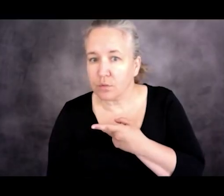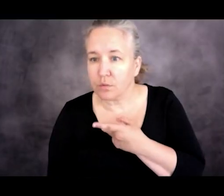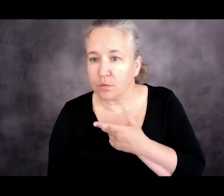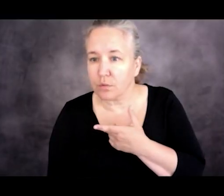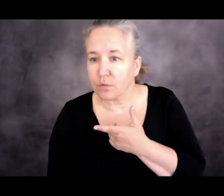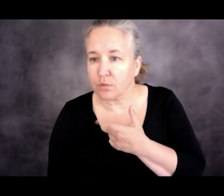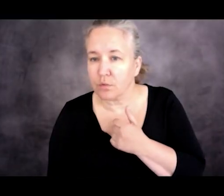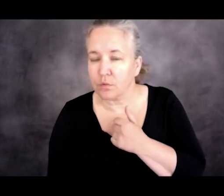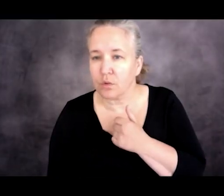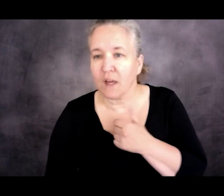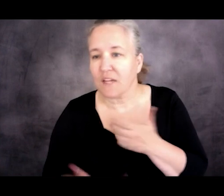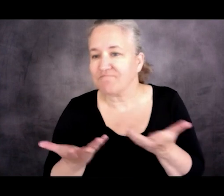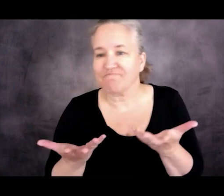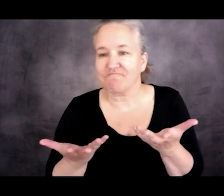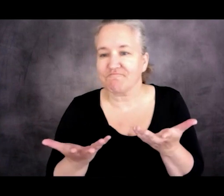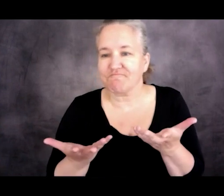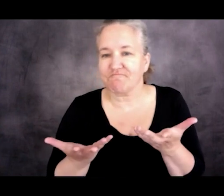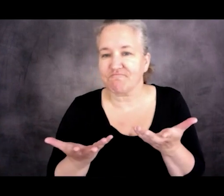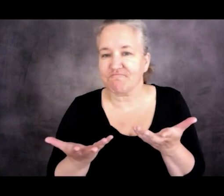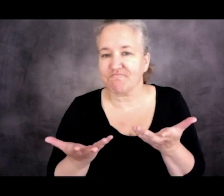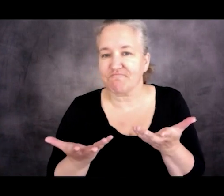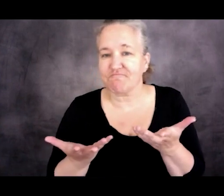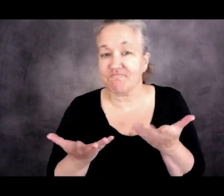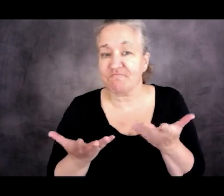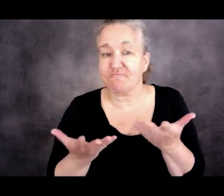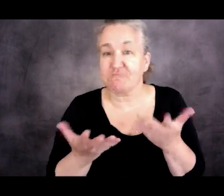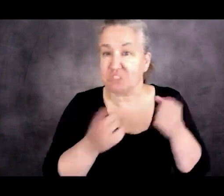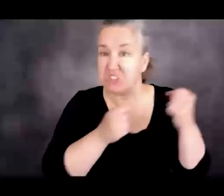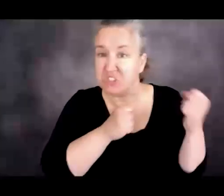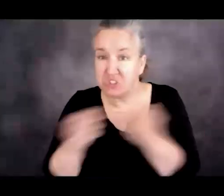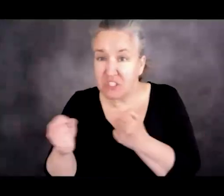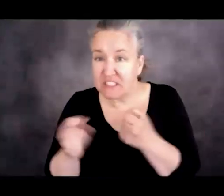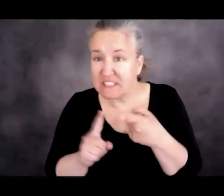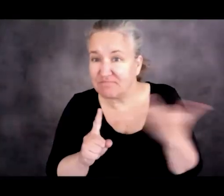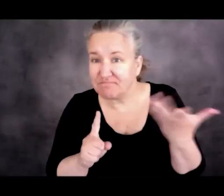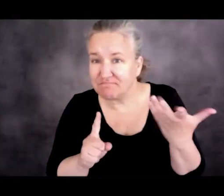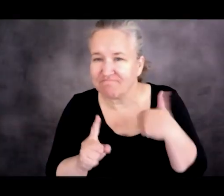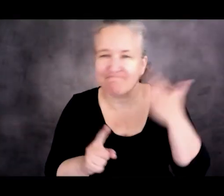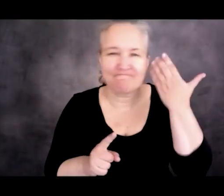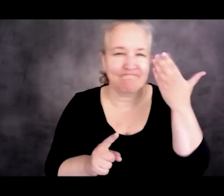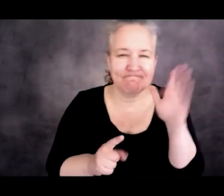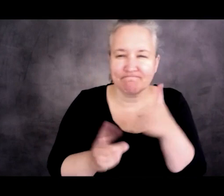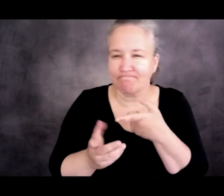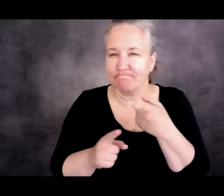I mean, I don't know what the strategy will hold but that will be their strategy.